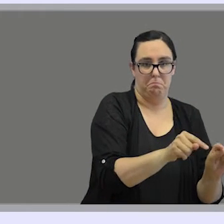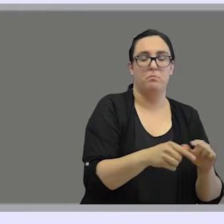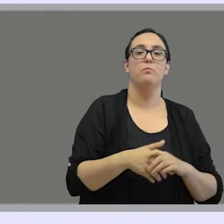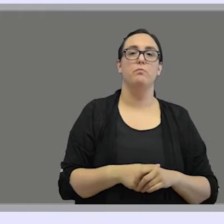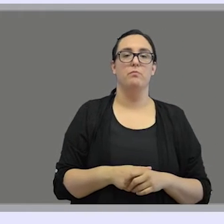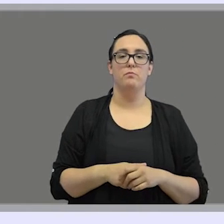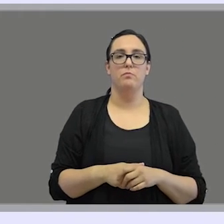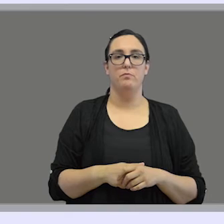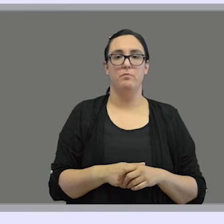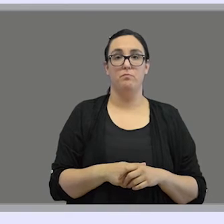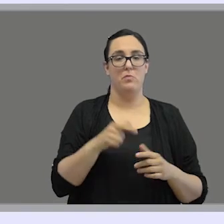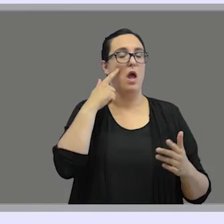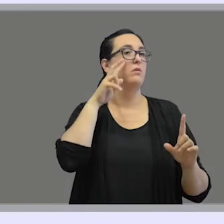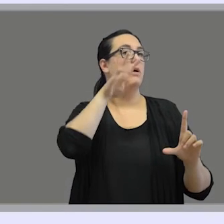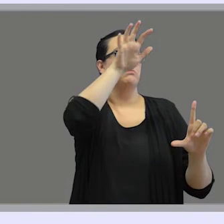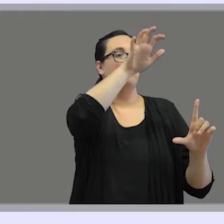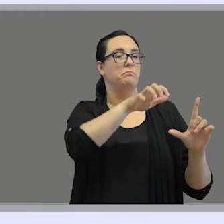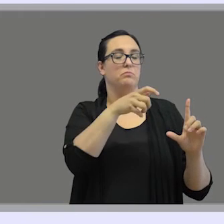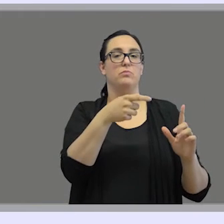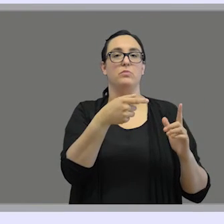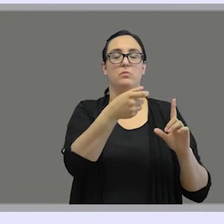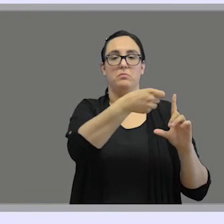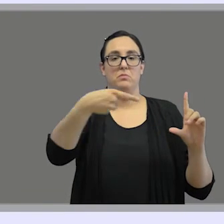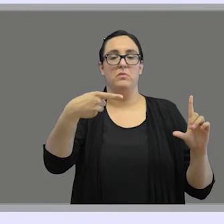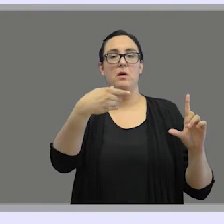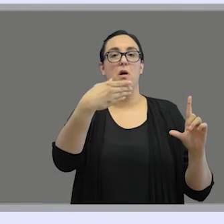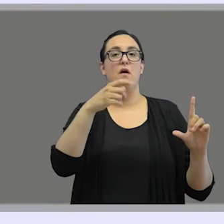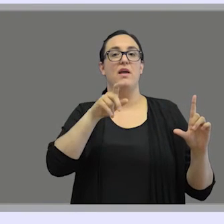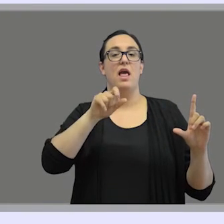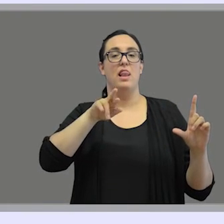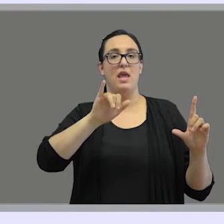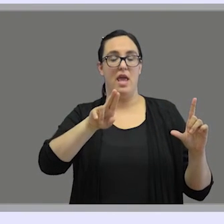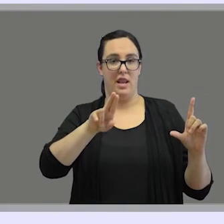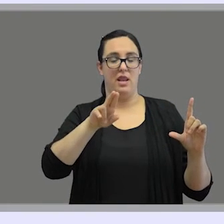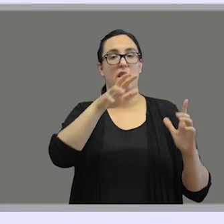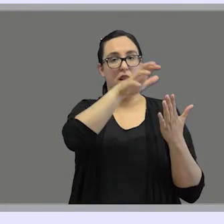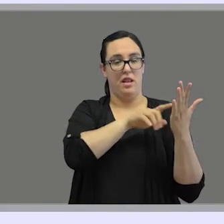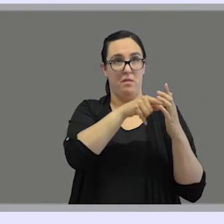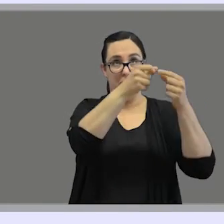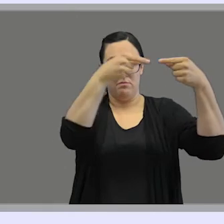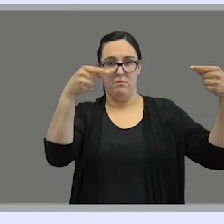Here you can see the full reference of Bavelier's reading,